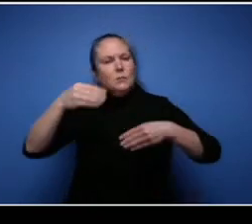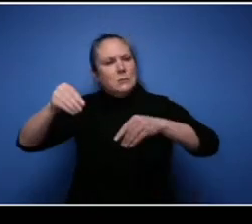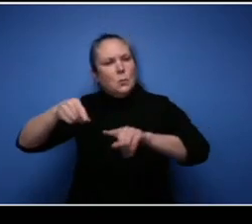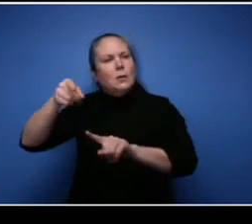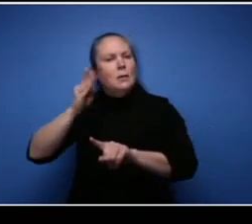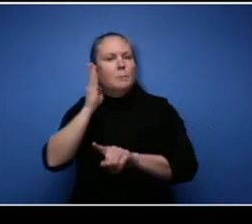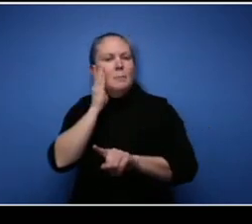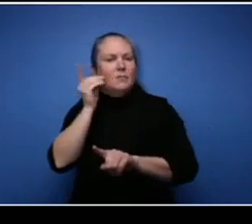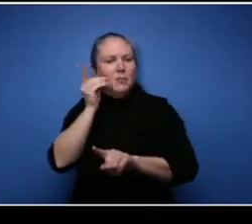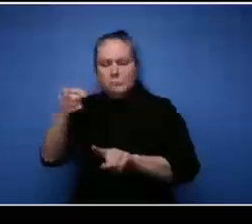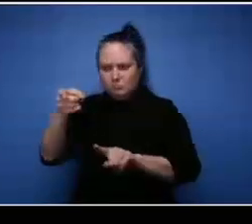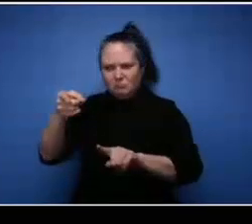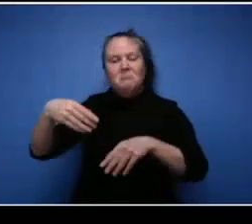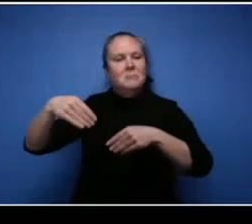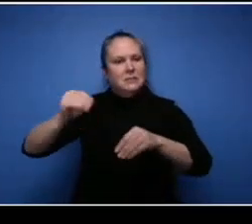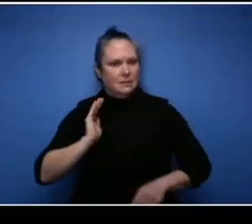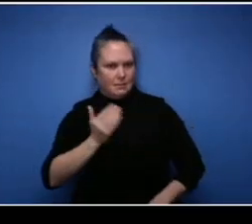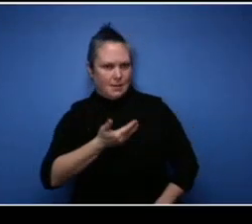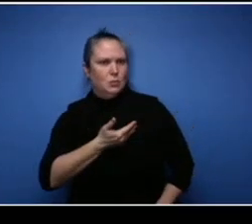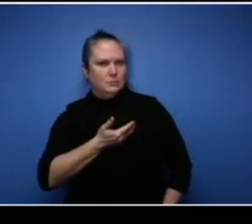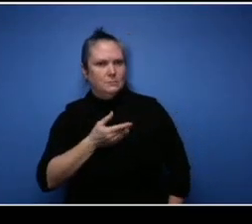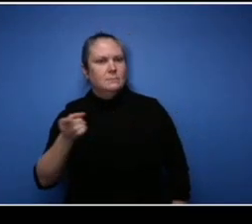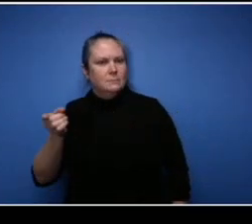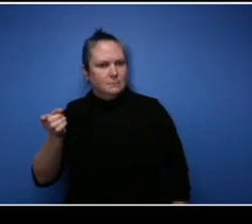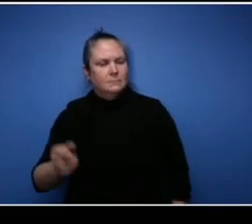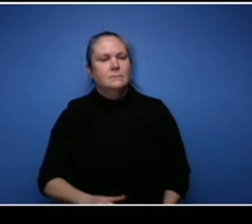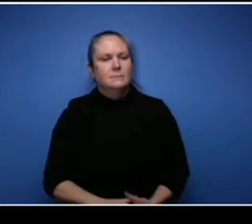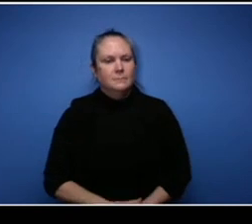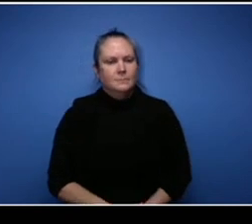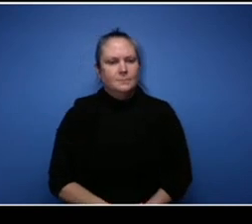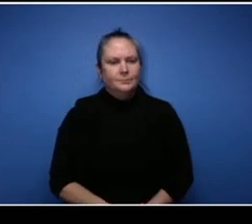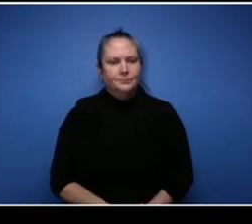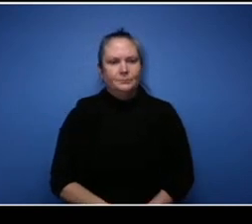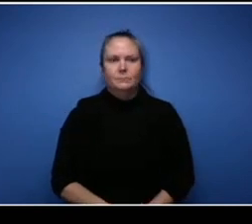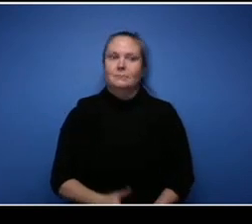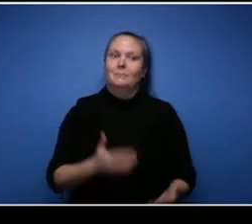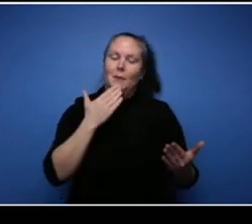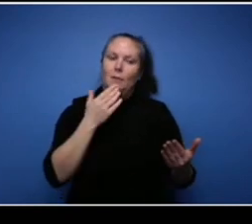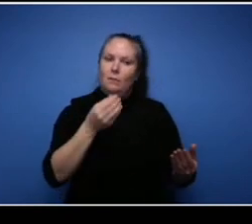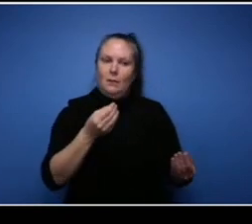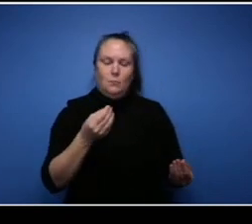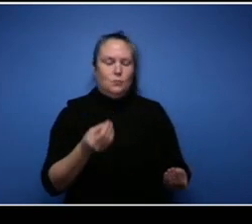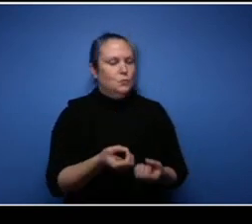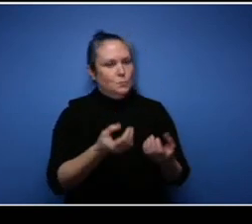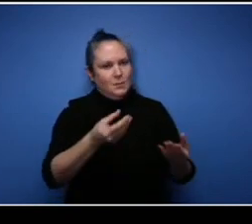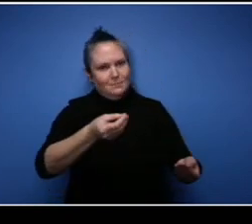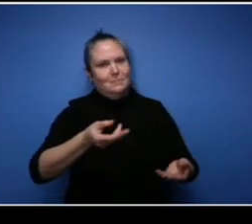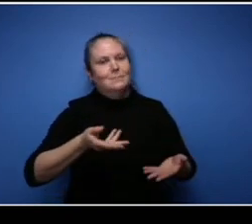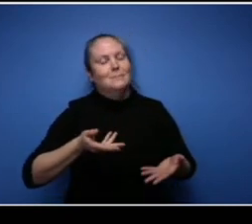Awesome thank you so much Nathan and and don't worry audience as well, we're going to be